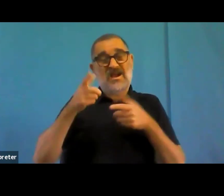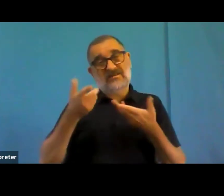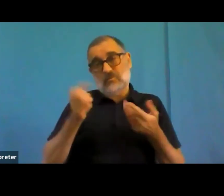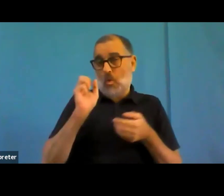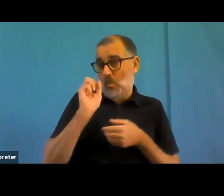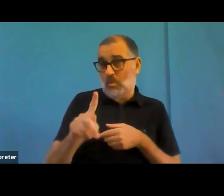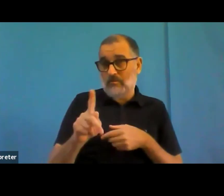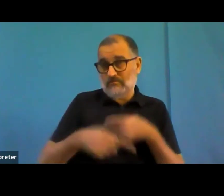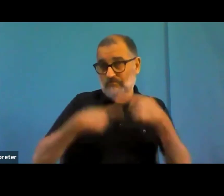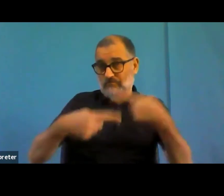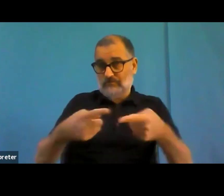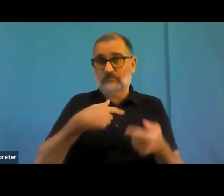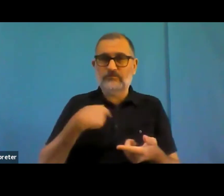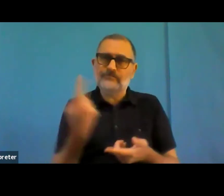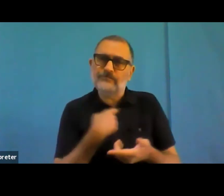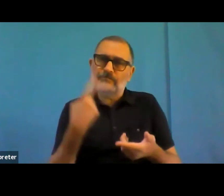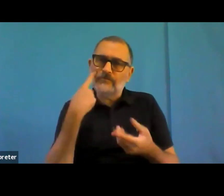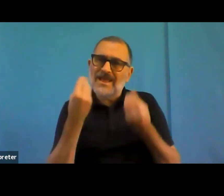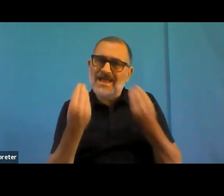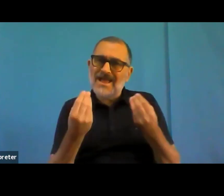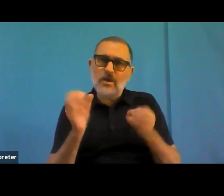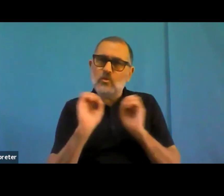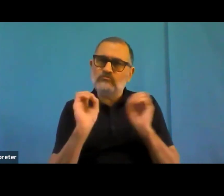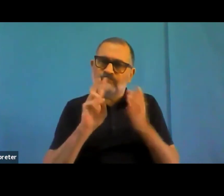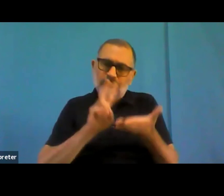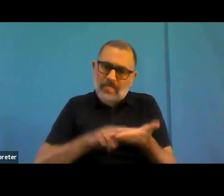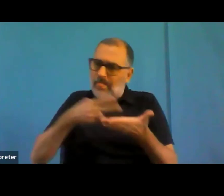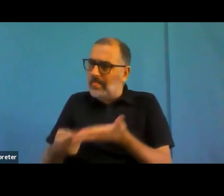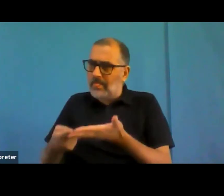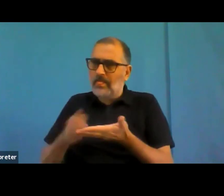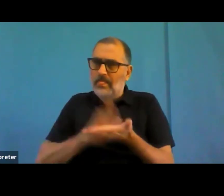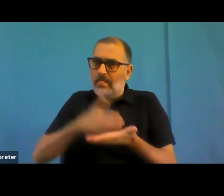And then we had a discussion on what can be done by design or by default.